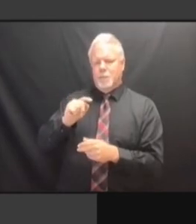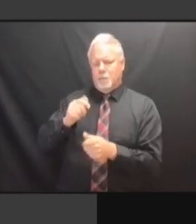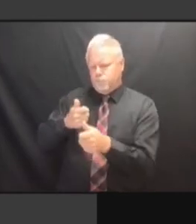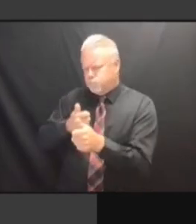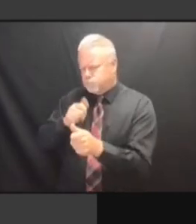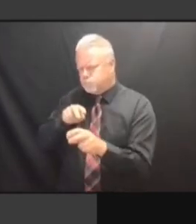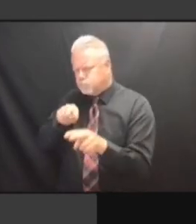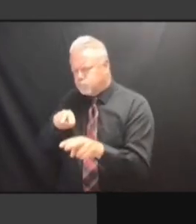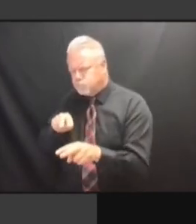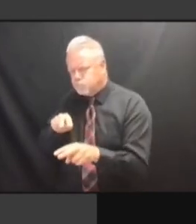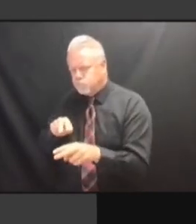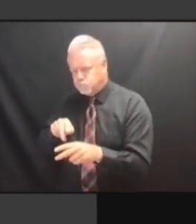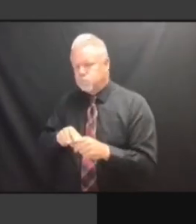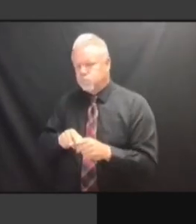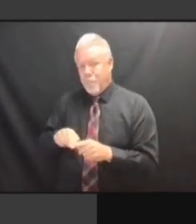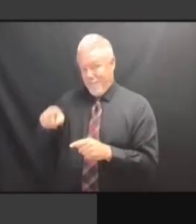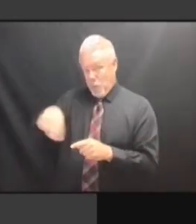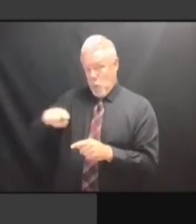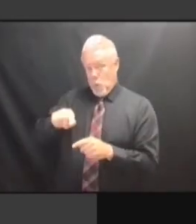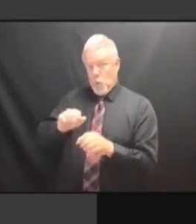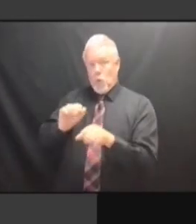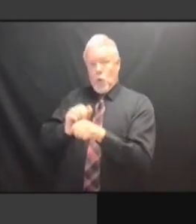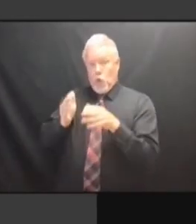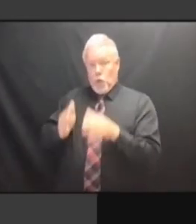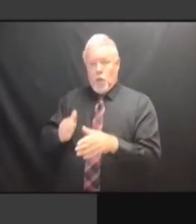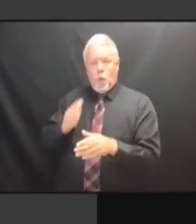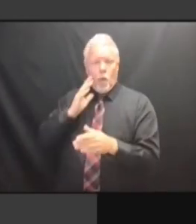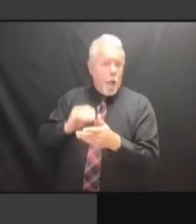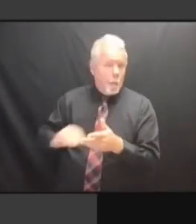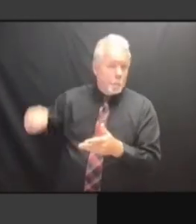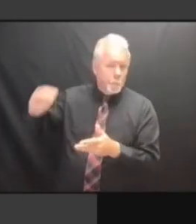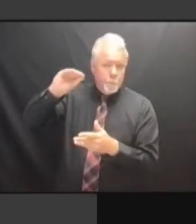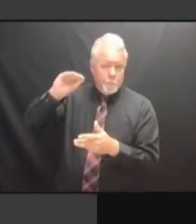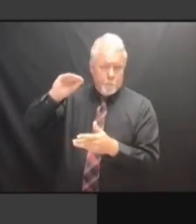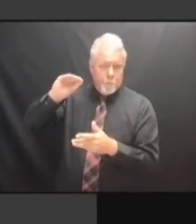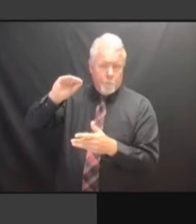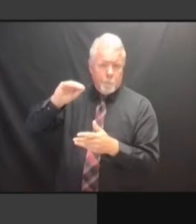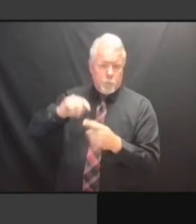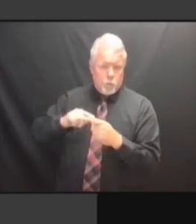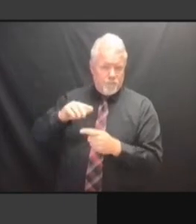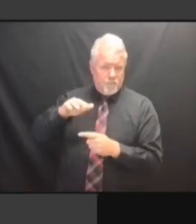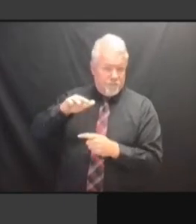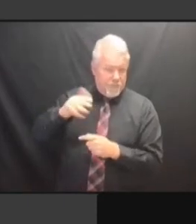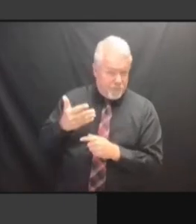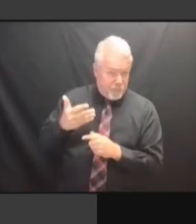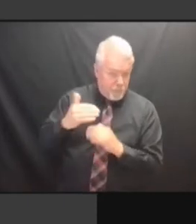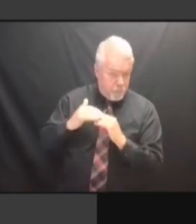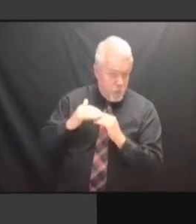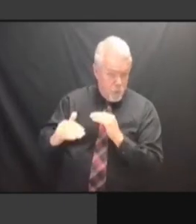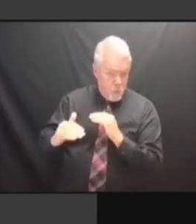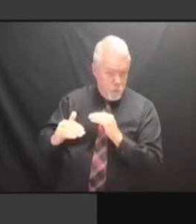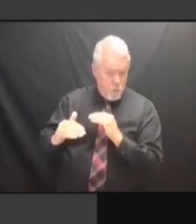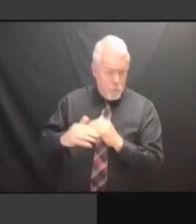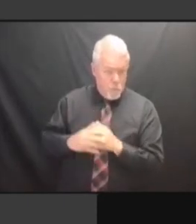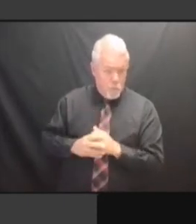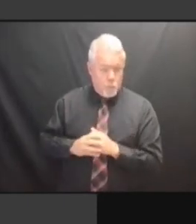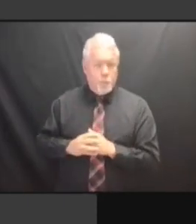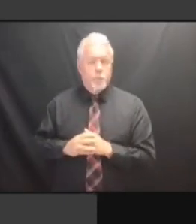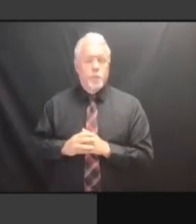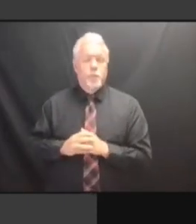YOUR PROGRAM? YOUR PROGRAM? >> YOUR PROGRAM? >> SORT YOUR PROGRAM? >> SORT OF, YOUR PROGRAM? >> SORT OF, BECAUSE YOUR PROGRAM? >> SORT OF, BECAUSE WE'RE SORT OF, BECAUSE WE'RE SORT OF, BECAUSE WE'RE ACTUALLY SORT OF, BECAUSE WE'RE ACTUALLY GOING SORT OF, BECAUSE WE'RE ACTUALLY GOING TO SORT OF, BECAUSE WE'RE ACTUALLY GOING TO START SORT OF, BECAUSE WE'RE ACTUALLY GOING TO START DOING ACTUALLY GOING TO START DOING ACTUALLY GOING TO START DOING CONSTRUCTION ACTUALLY GOING TO START DOING CONSTRUCTION RIGHT ACTUALLY GOING TO START DOING CONSTRUCTION RIGHT IN ACTUALLY GOING TO START DOING CONSTRUCTION RIGHT IN THAT ACTUALLY GOING TO START DOING CONSTRUCTION RIGHT IN THAT ZONE. CONSTRUCTION RIGHT IN THAT ZONE. CONSTRUCTION RIGHT IN THAT ZONE. BECAUSE CONSTRUCTION RIGHT IN THAT ZONE. BECAUSE WE'RE CONSTRUCTION RIGHT IN THAT ZONE. BECAUSE WE'RE LEVERAGING CONSTRUCTION RIGHT IN THAT ZONE. BECAUSE WE'RE LEVERAGING SOME CONSTRUCTION RIGHT IN THAT ZONE. BECAUSE WE'RE LEVERAGING SOME OF BECAUSE WE'RE LEVERAGING SOME OF BECAUSE WE'RE LEVERAGING SOME OF THE BECAUSE WE'RE LEVERAGING SOME OF THE EXISTING BECAUSE WE'RE LEVERAGING SOME OF THE EXISTING SPACE BECAUSE WE'RE LEVERAGING SOME OF THE EXISTING SPACE TO BECAUSE WE'RE LEVERAGING SOME OF THE EXISTING SPACE TO PROVIDE THE EXISTING SPACE TO PROVIDE THE EXISTING SPACE TO PROVIDE OFFICES. OFFICES. OFFICES. WE'RE